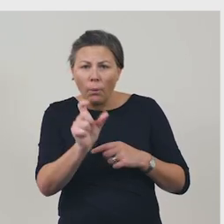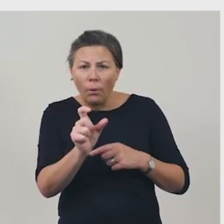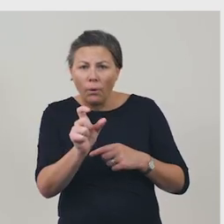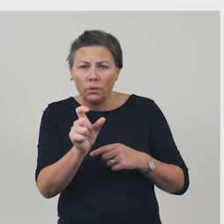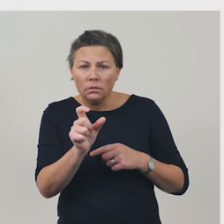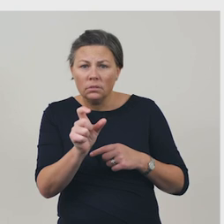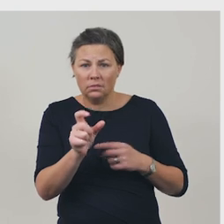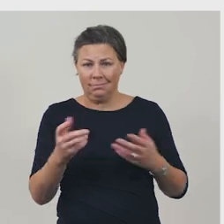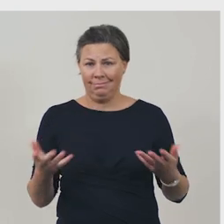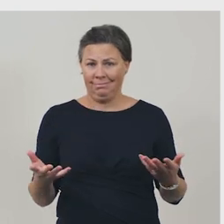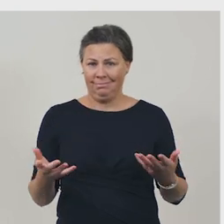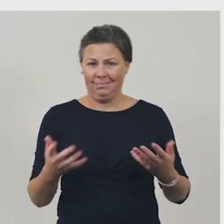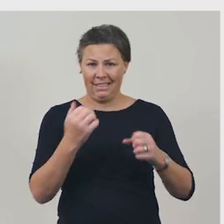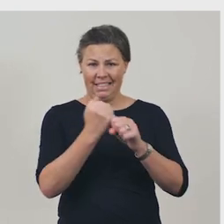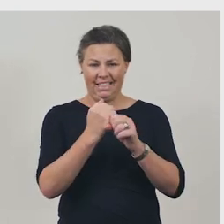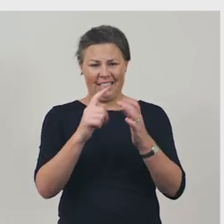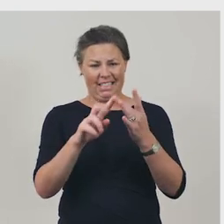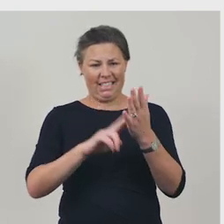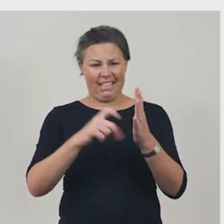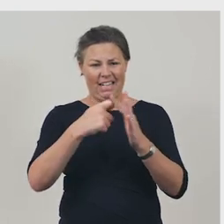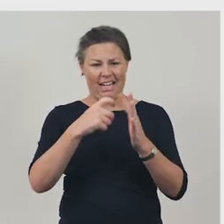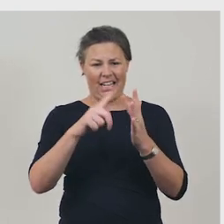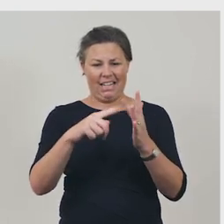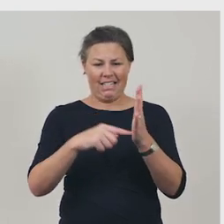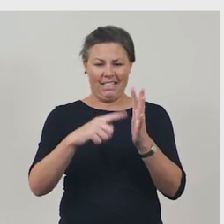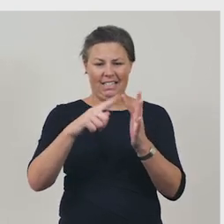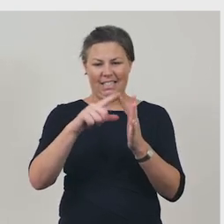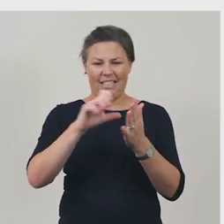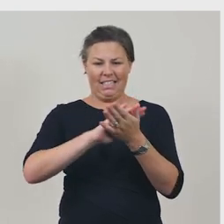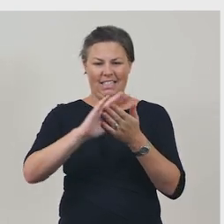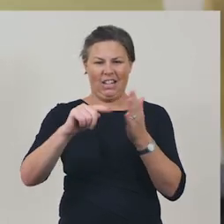I've never heard of ‘ginkitechtrics’ before.